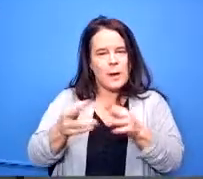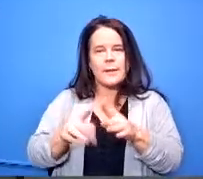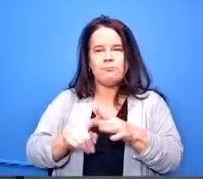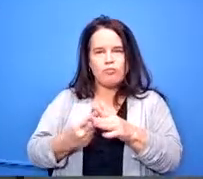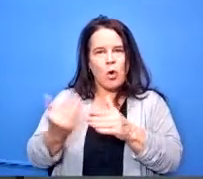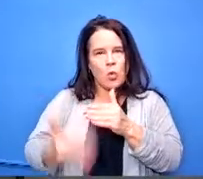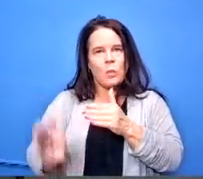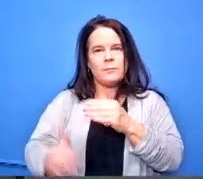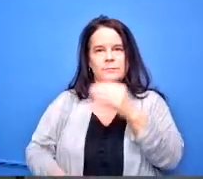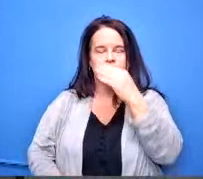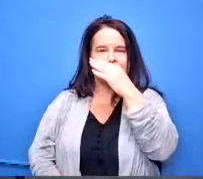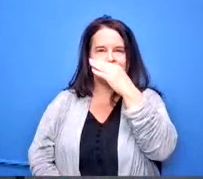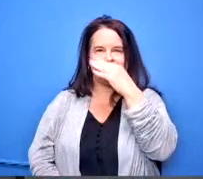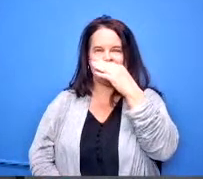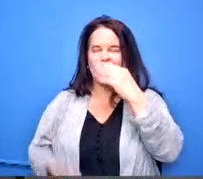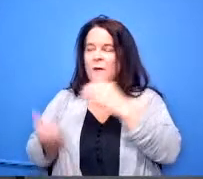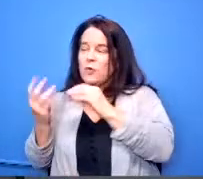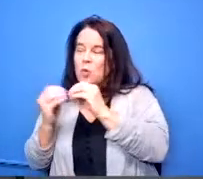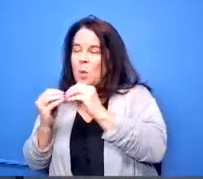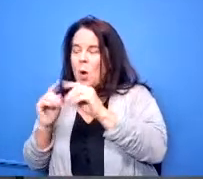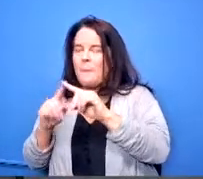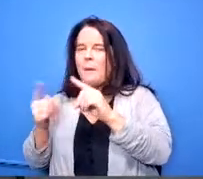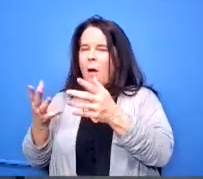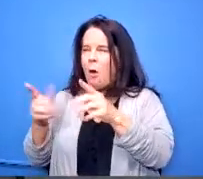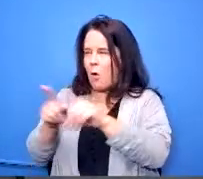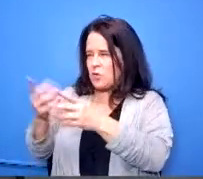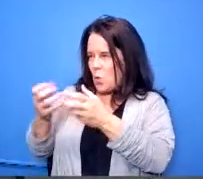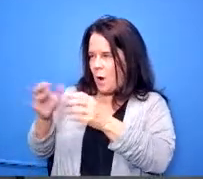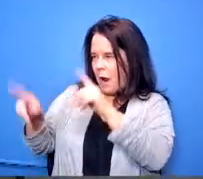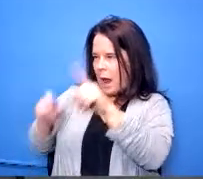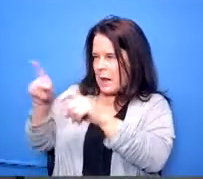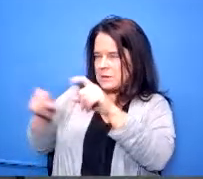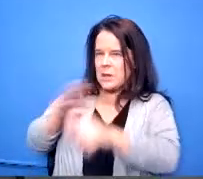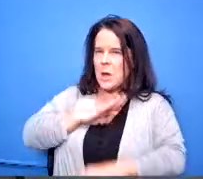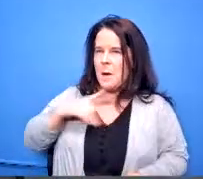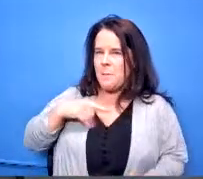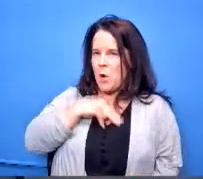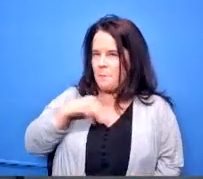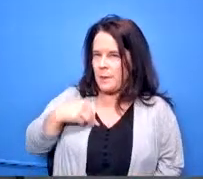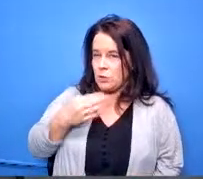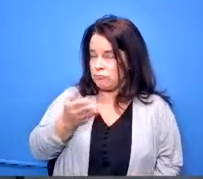want to kick it off to uh board members so any board members that had any questions dr pickett